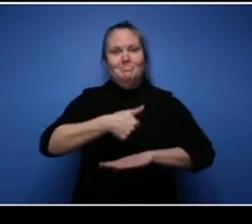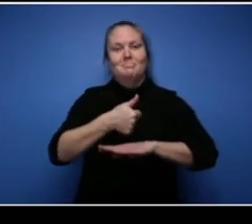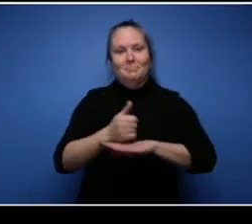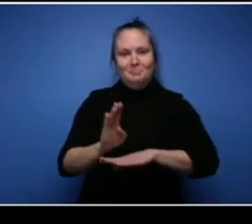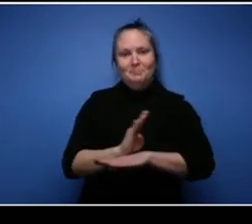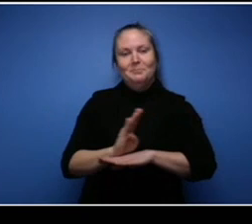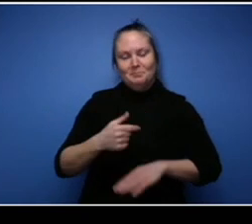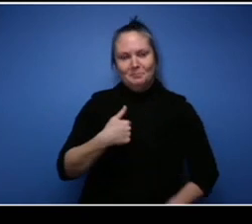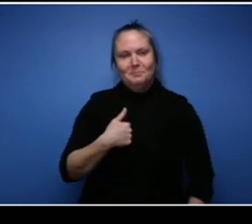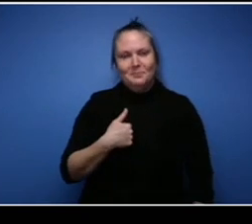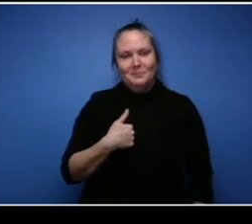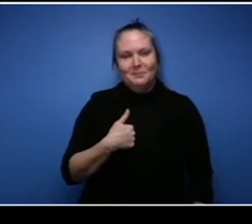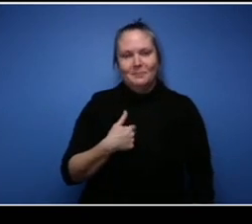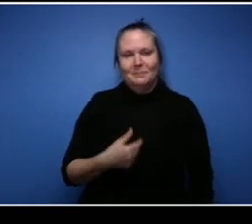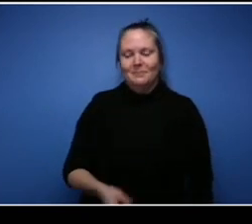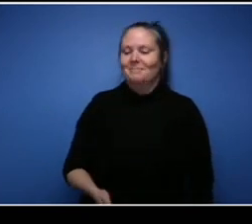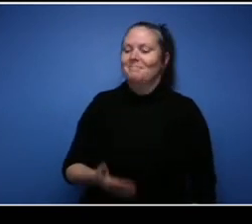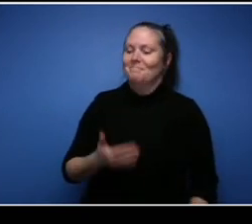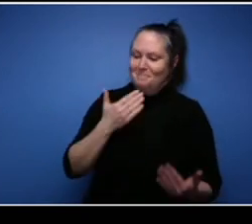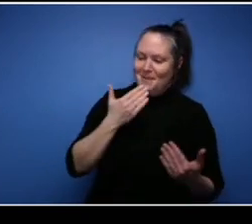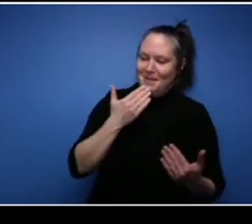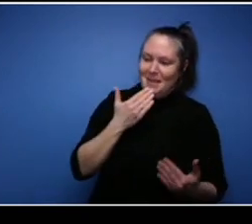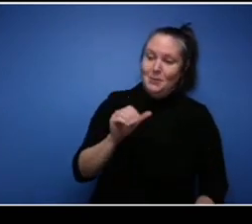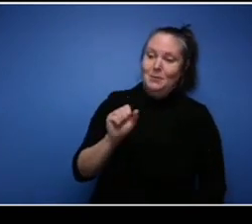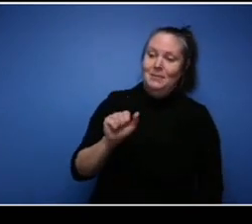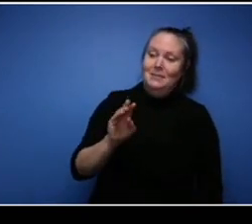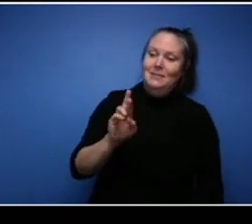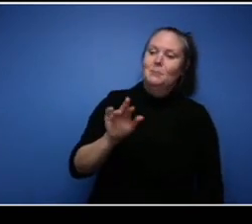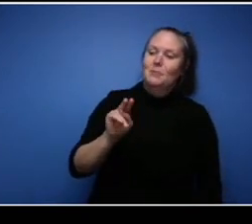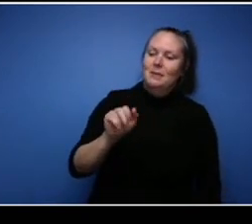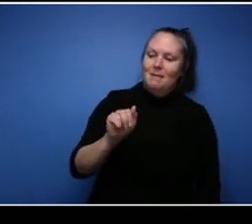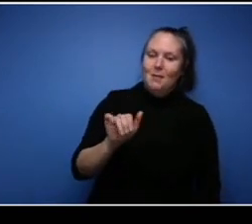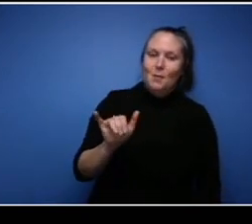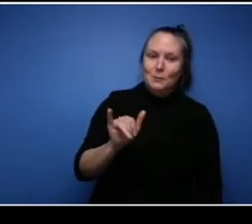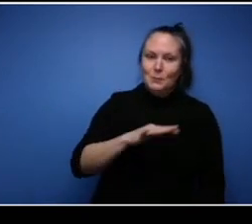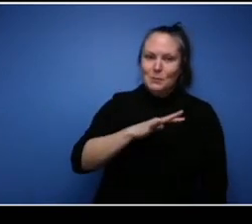Thank you Sabrina and I also think it's so cool and special that you went back to school